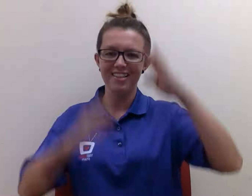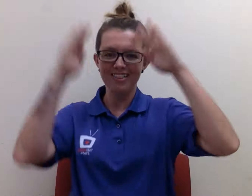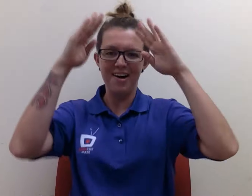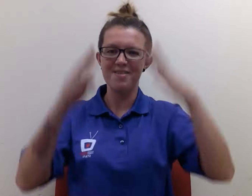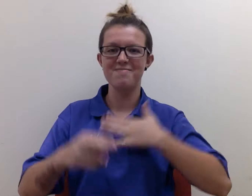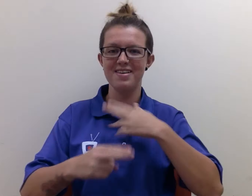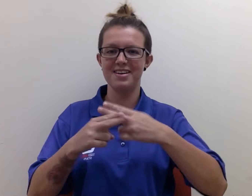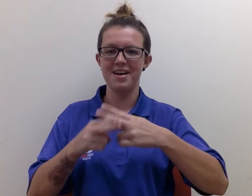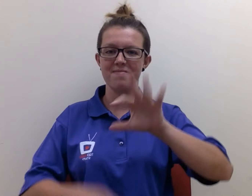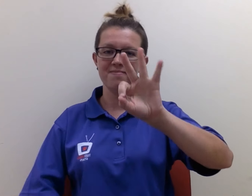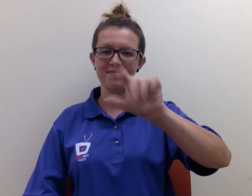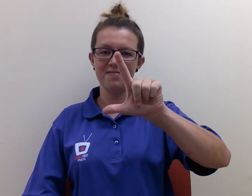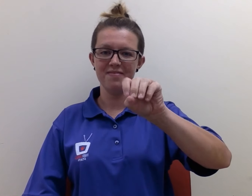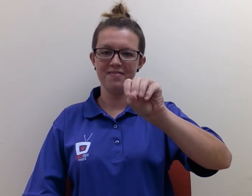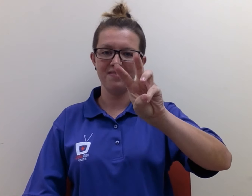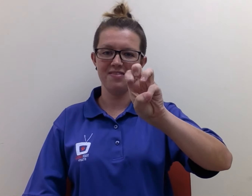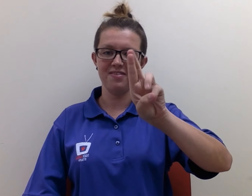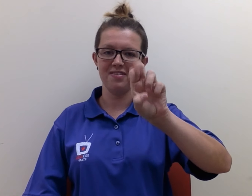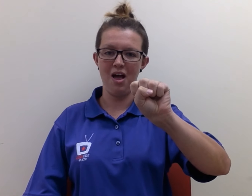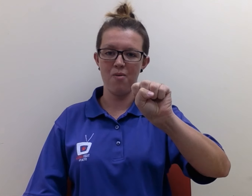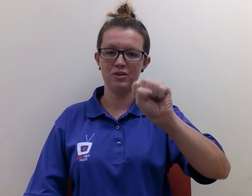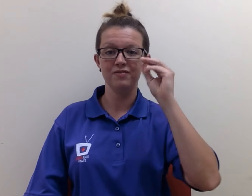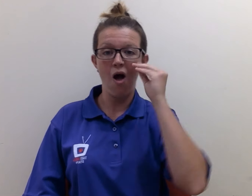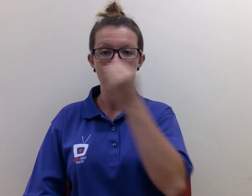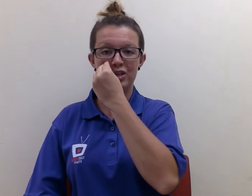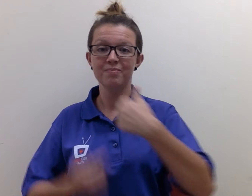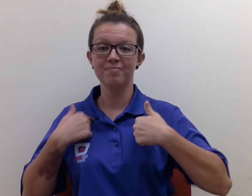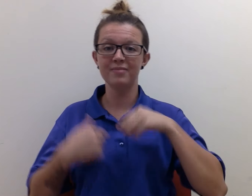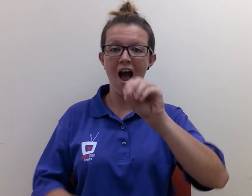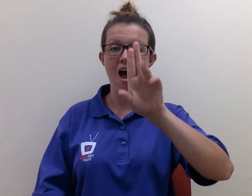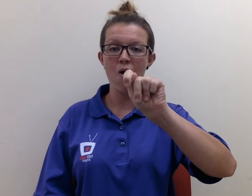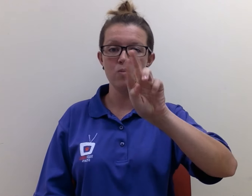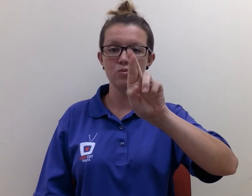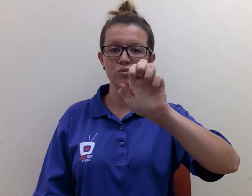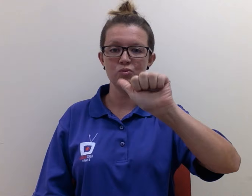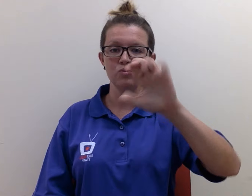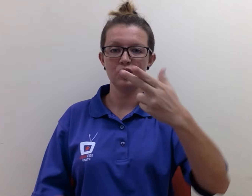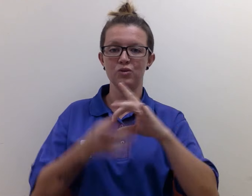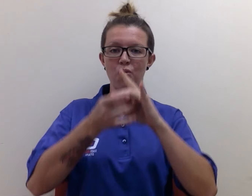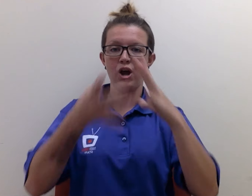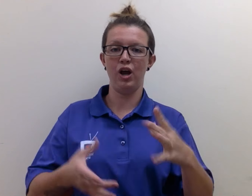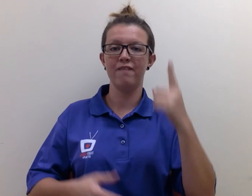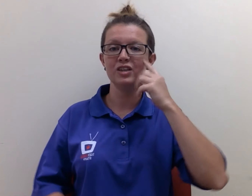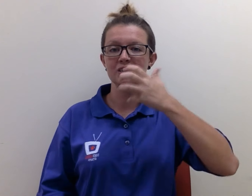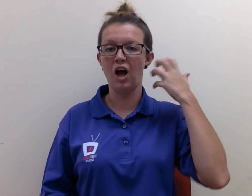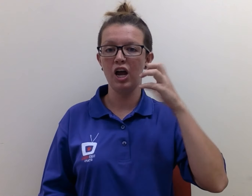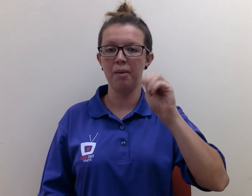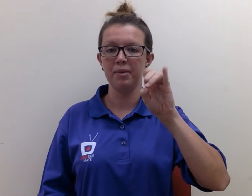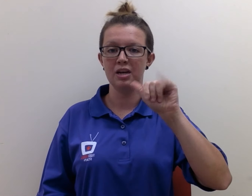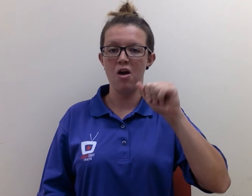Hello! My name is Flowers. I am the Outreach Coordinator for Tiger Media.